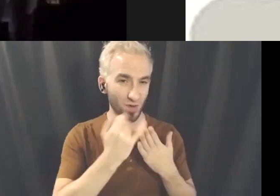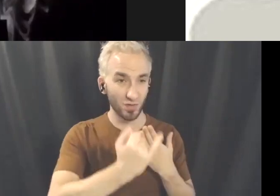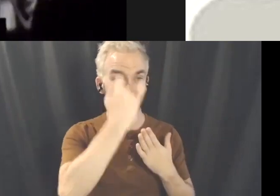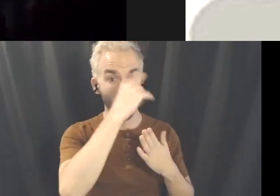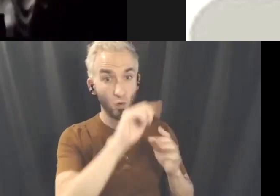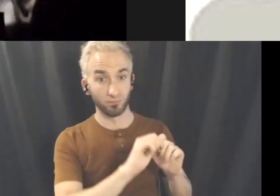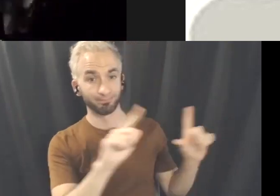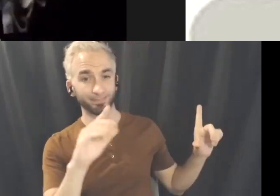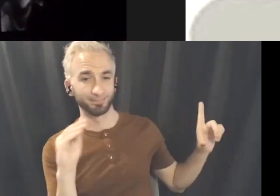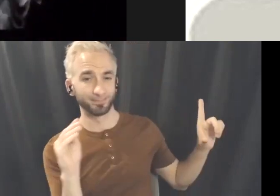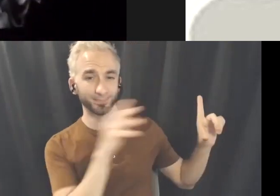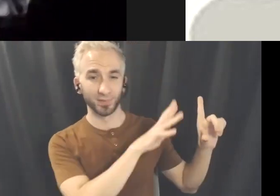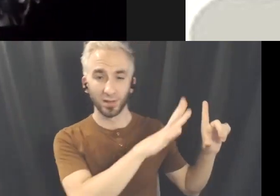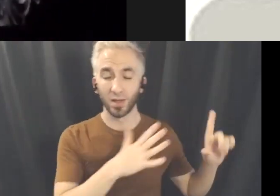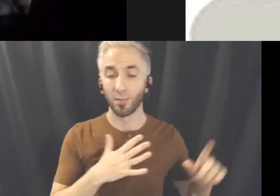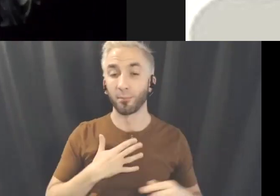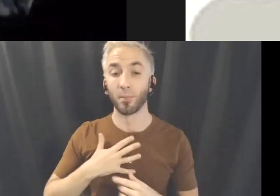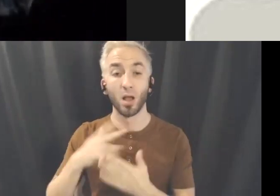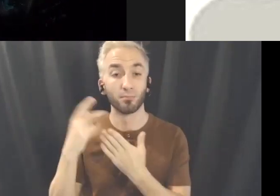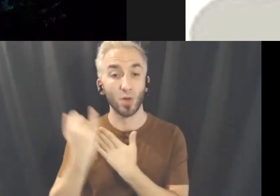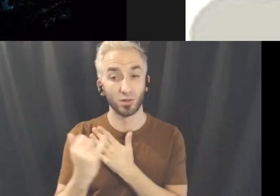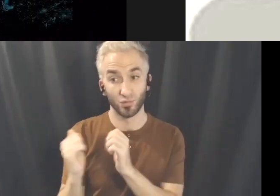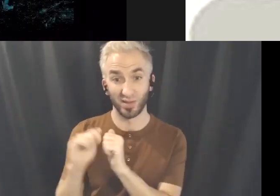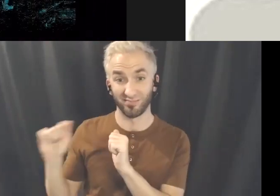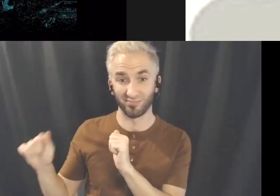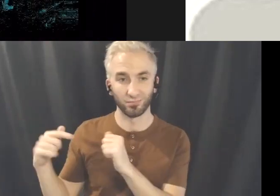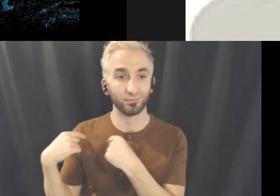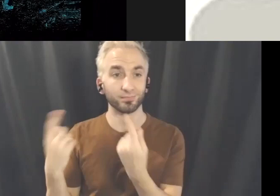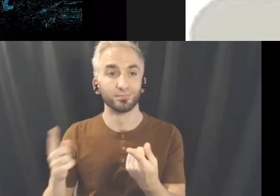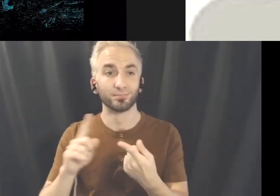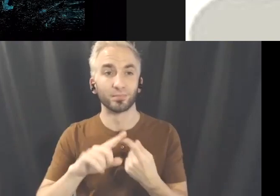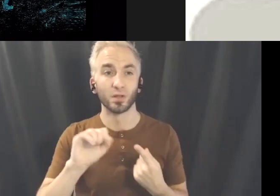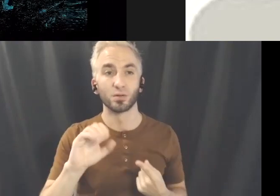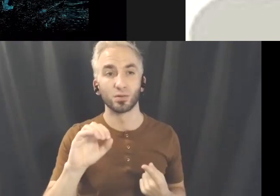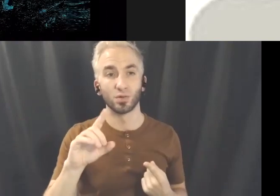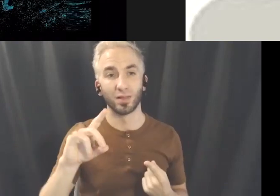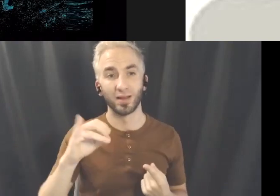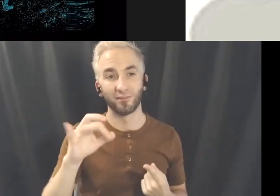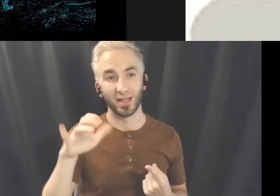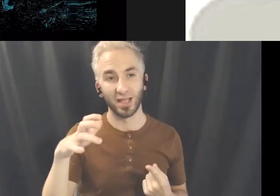Some highlights of my work with Chimerik include Solidification and RT for which I provided